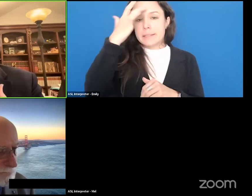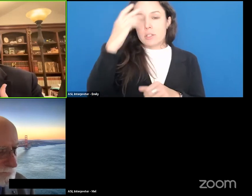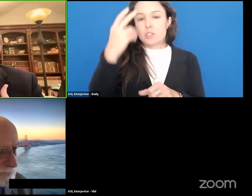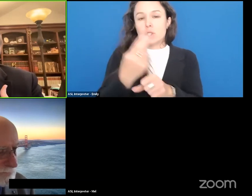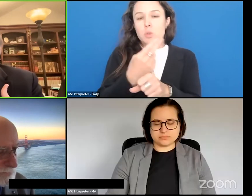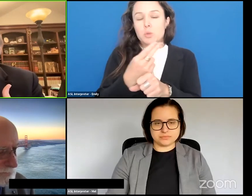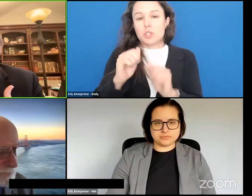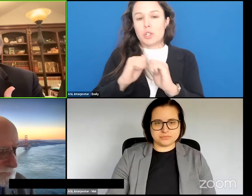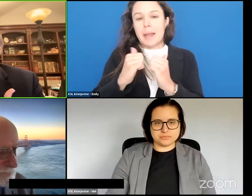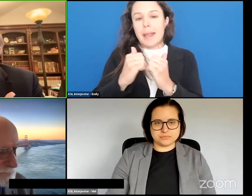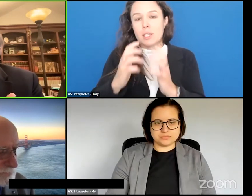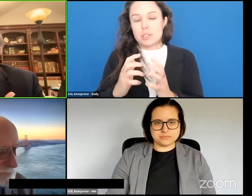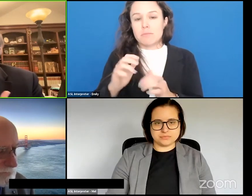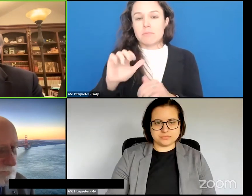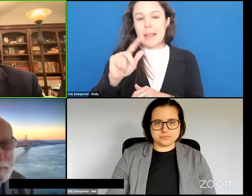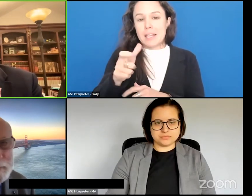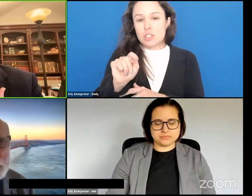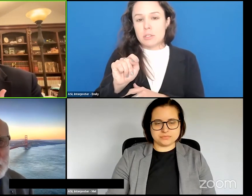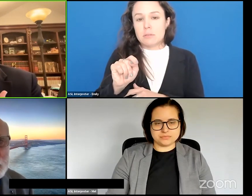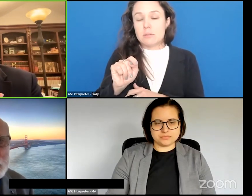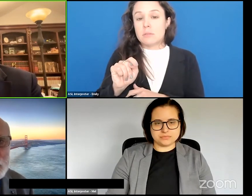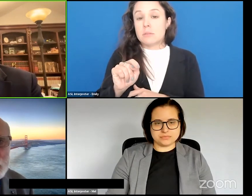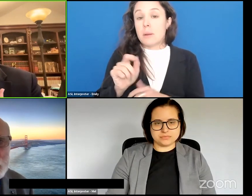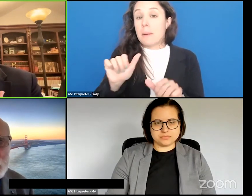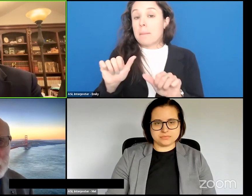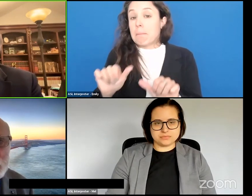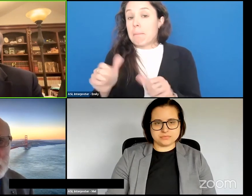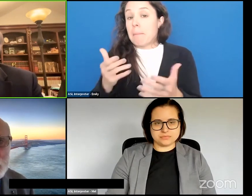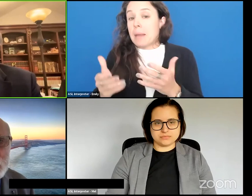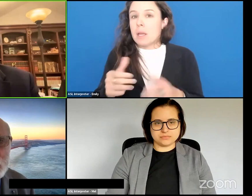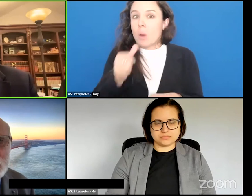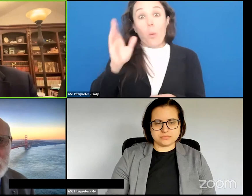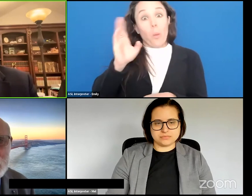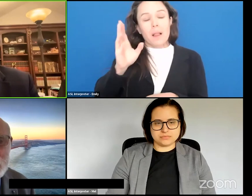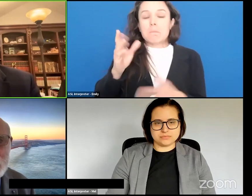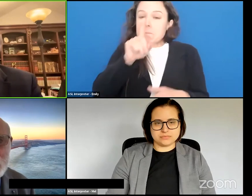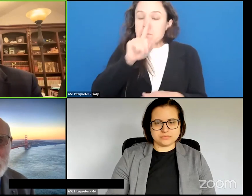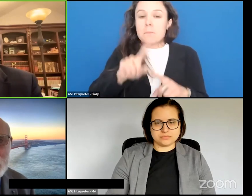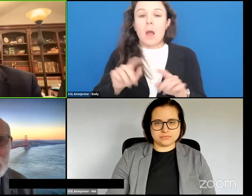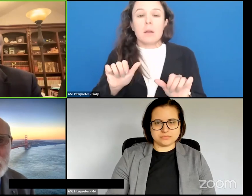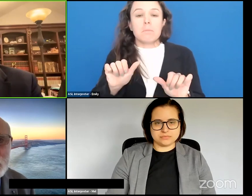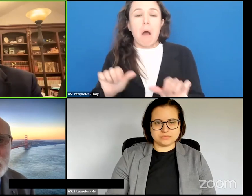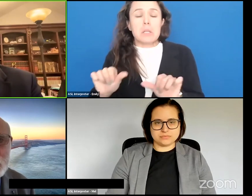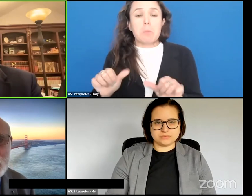Again what might not necessarily what will but what might be possible in that time -- time